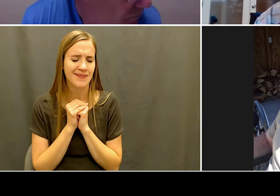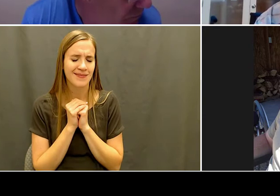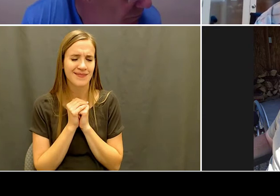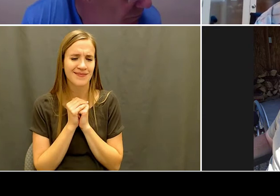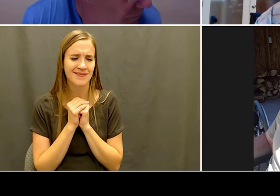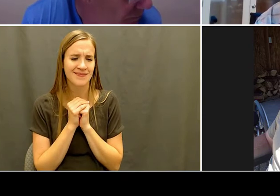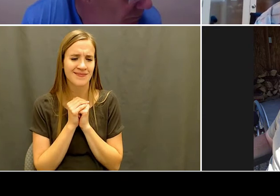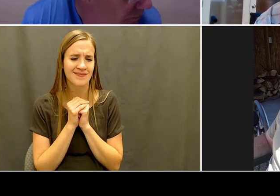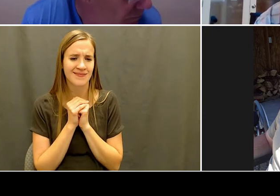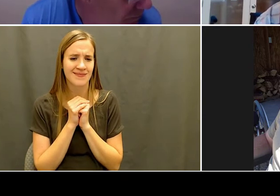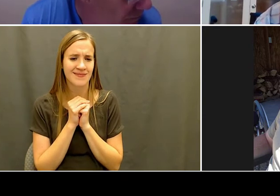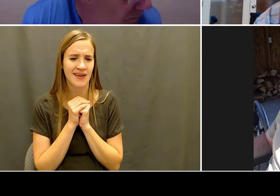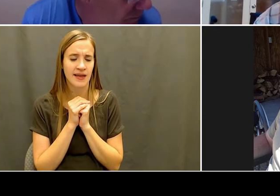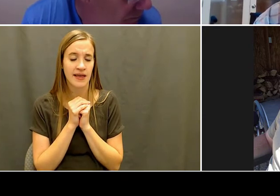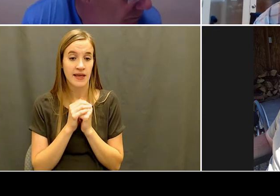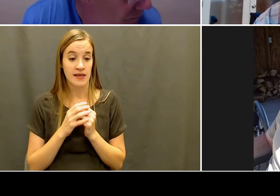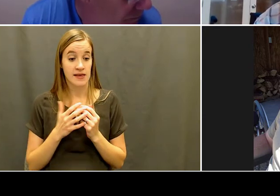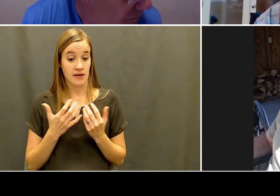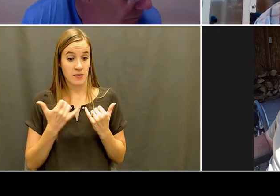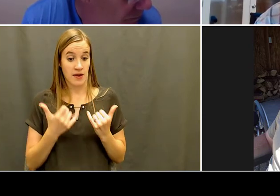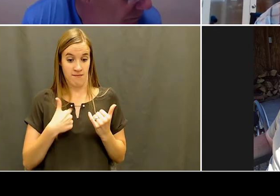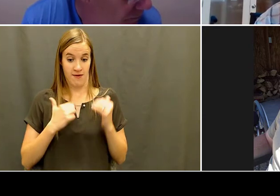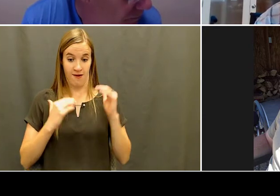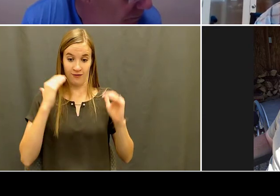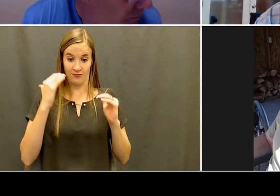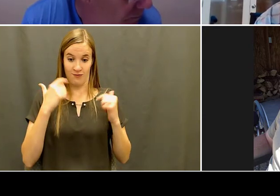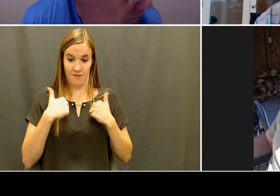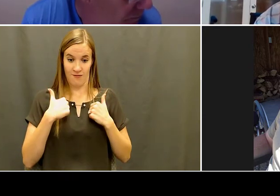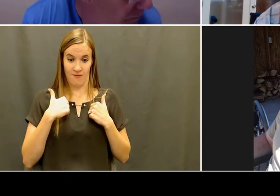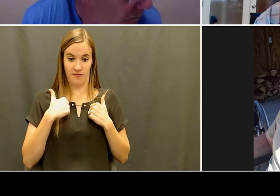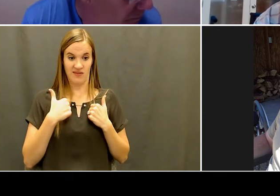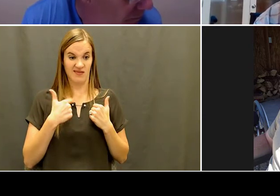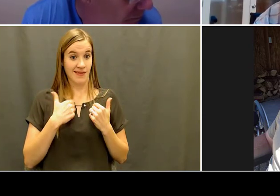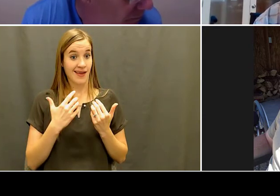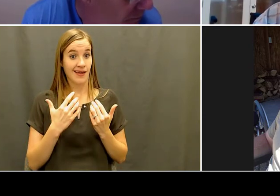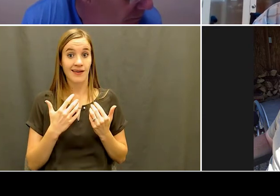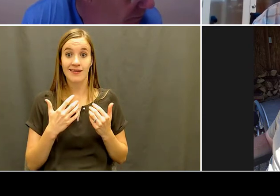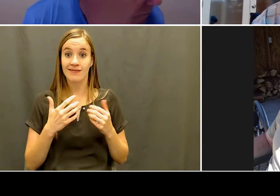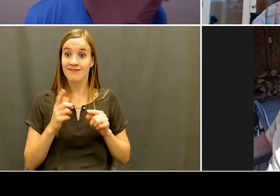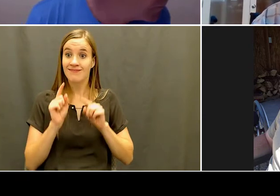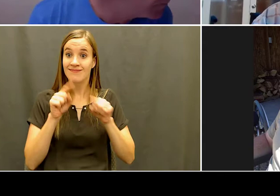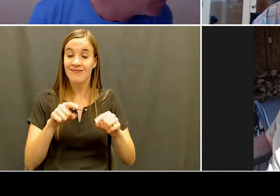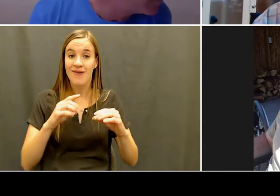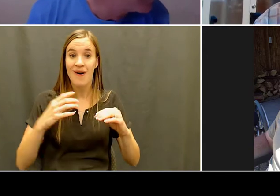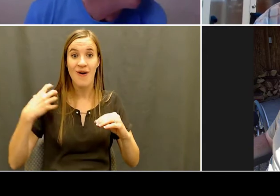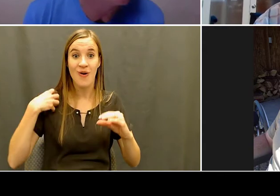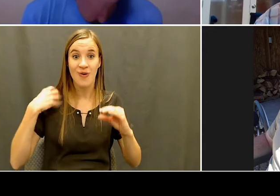so my schedule had never been able to work out. But, you